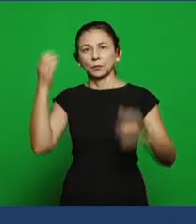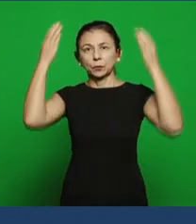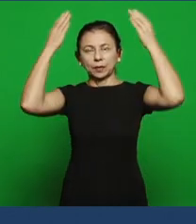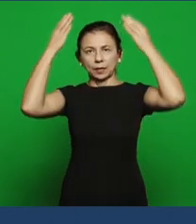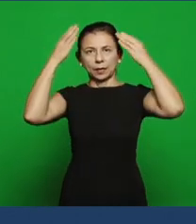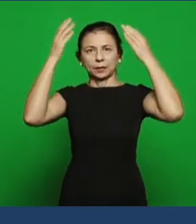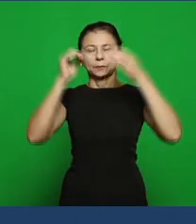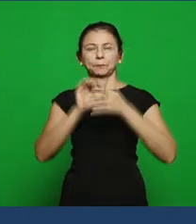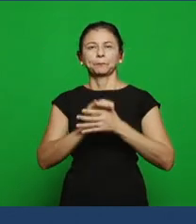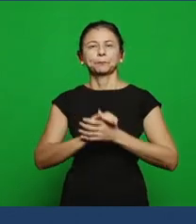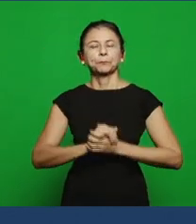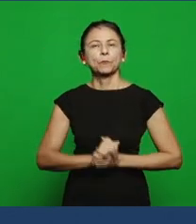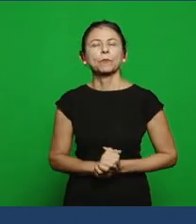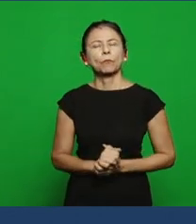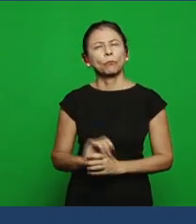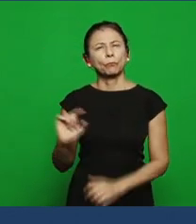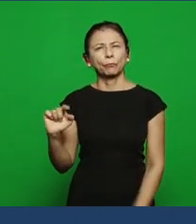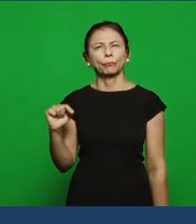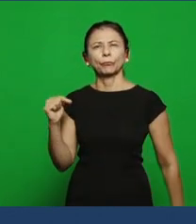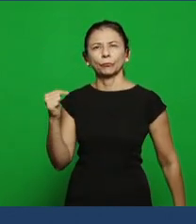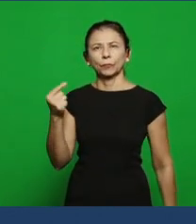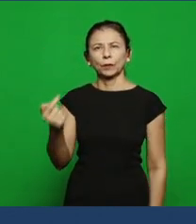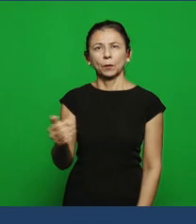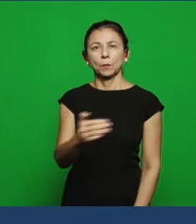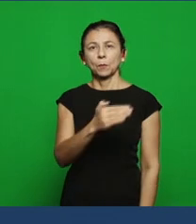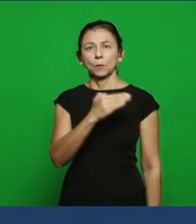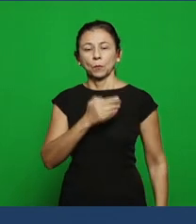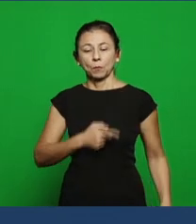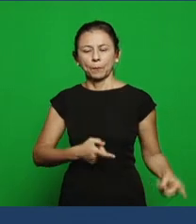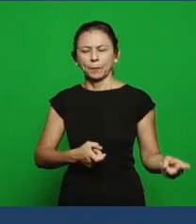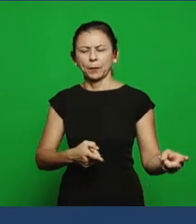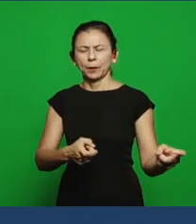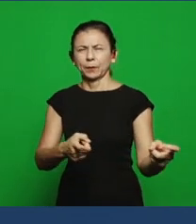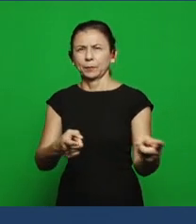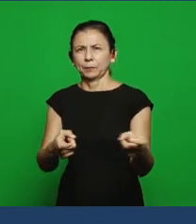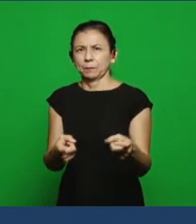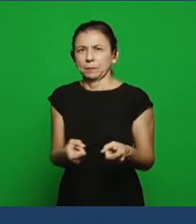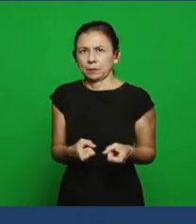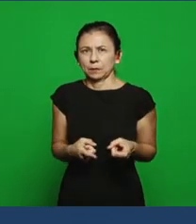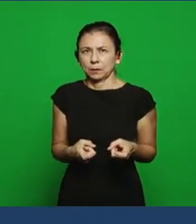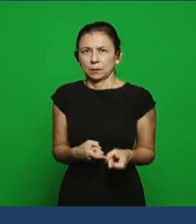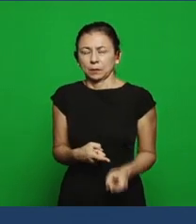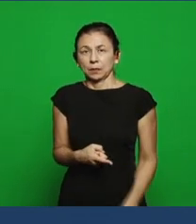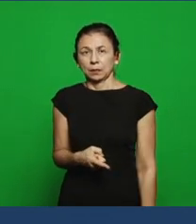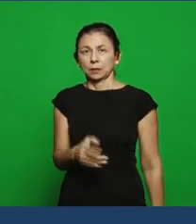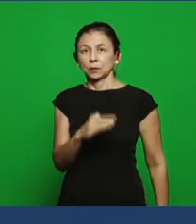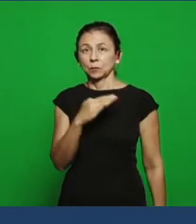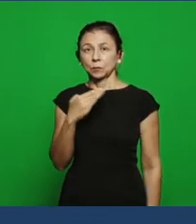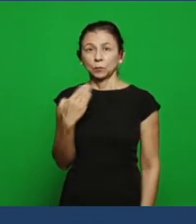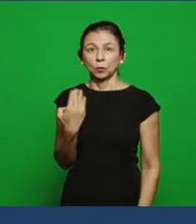some time later, King Ahab died in a war, because he believed in a false prophet